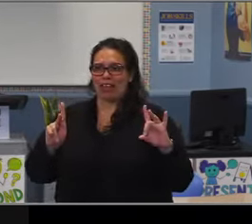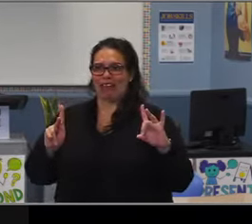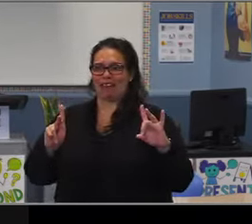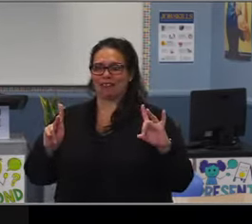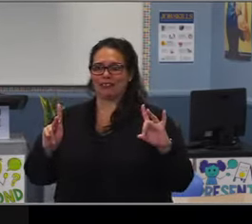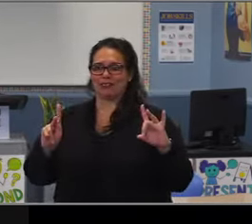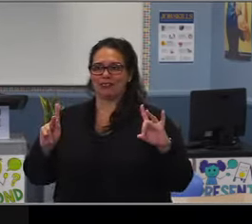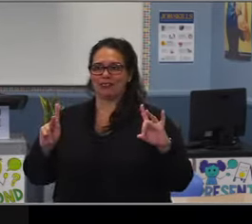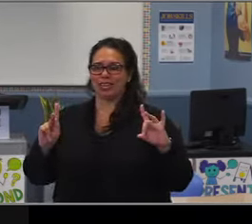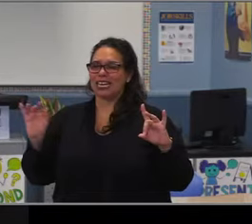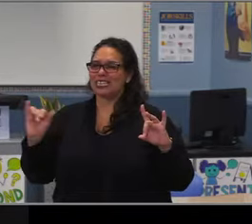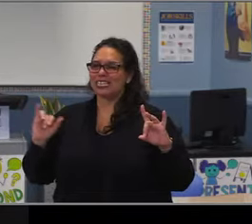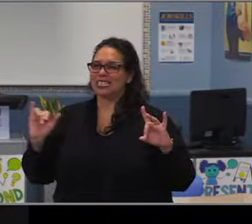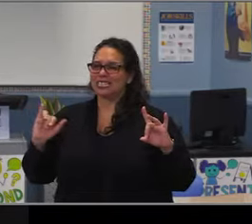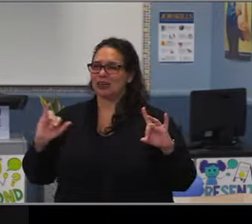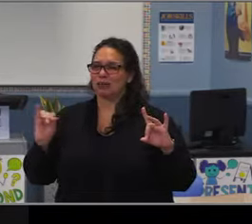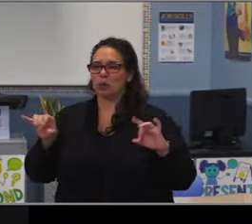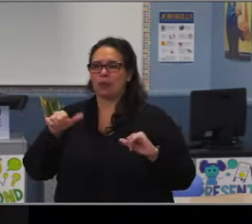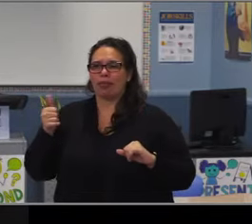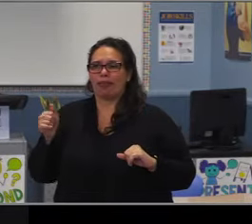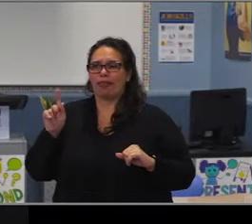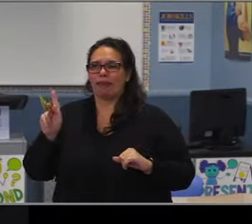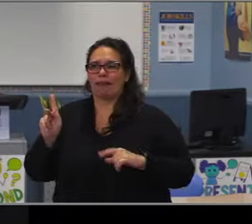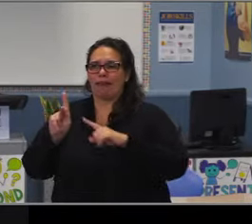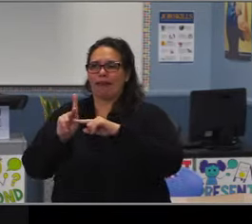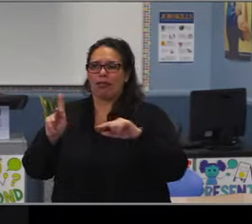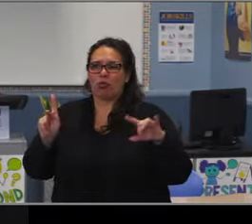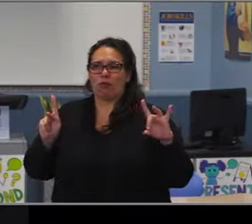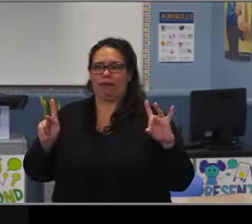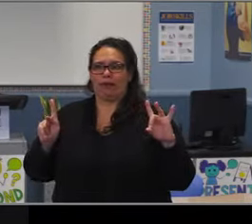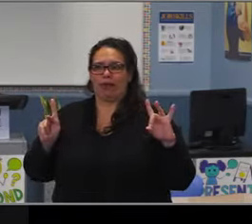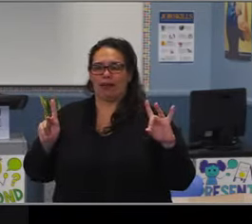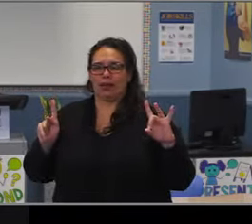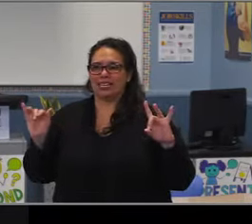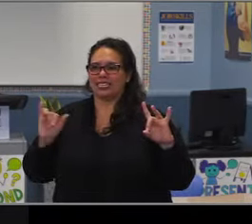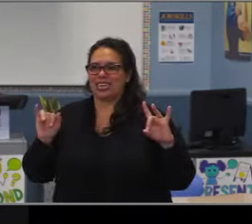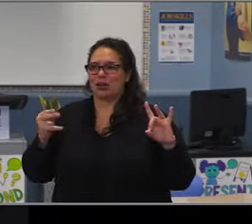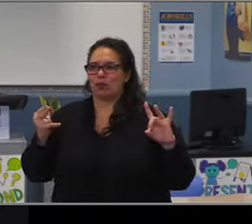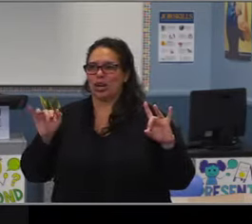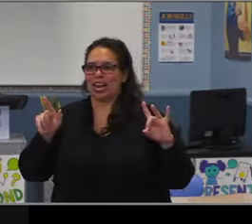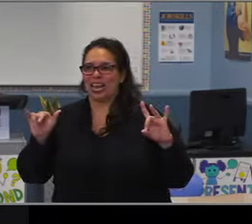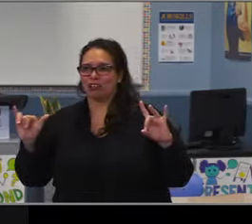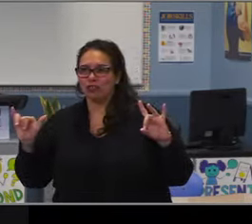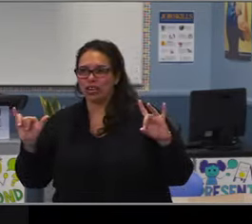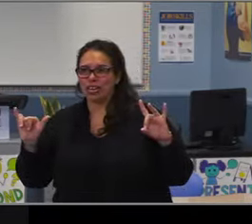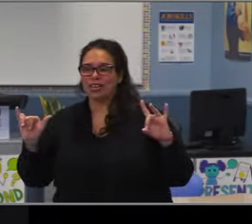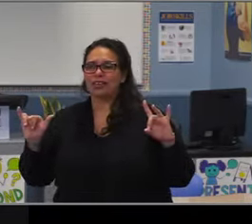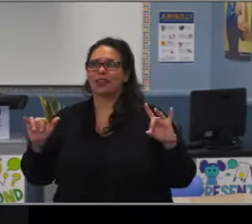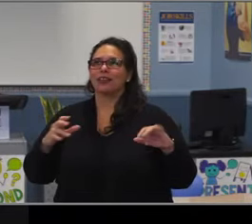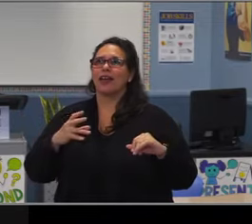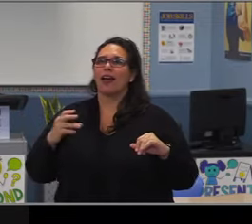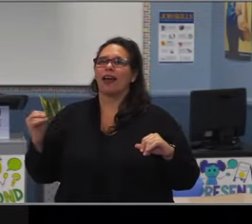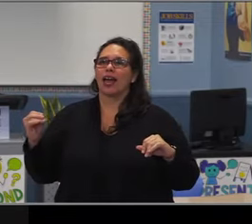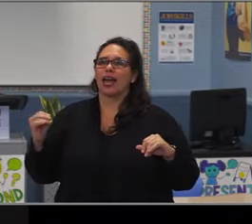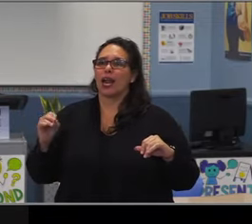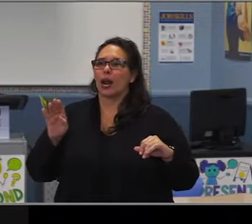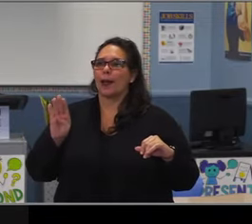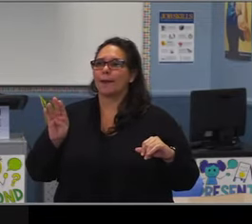So if their middle school of choice, let's say for example, Marshall, which is a highly sought after school